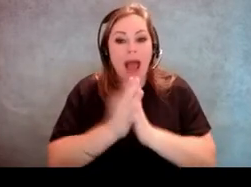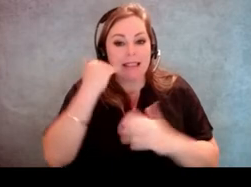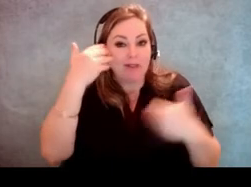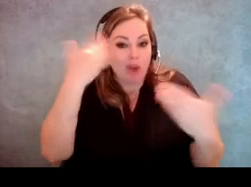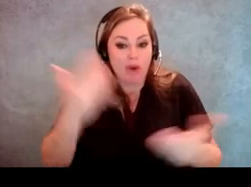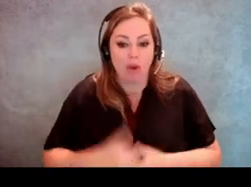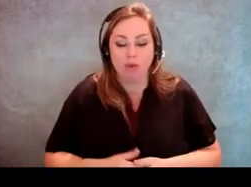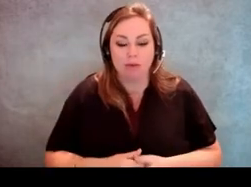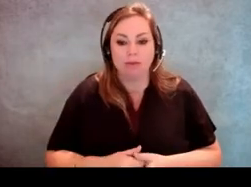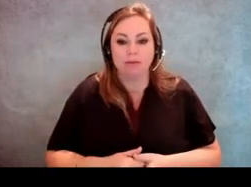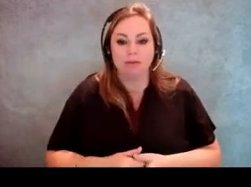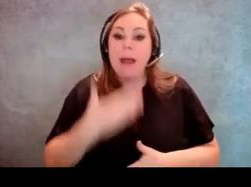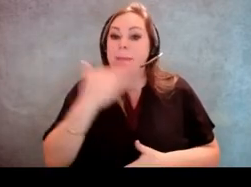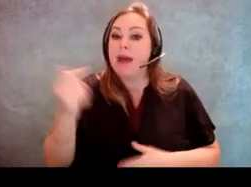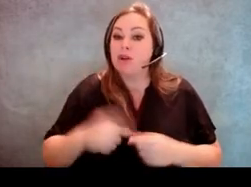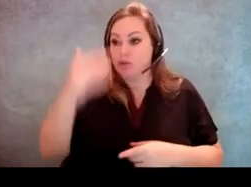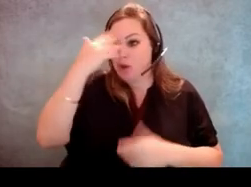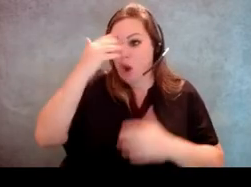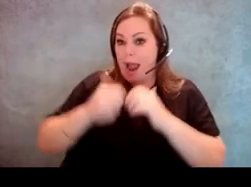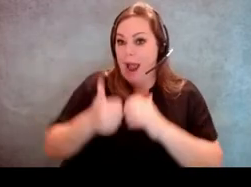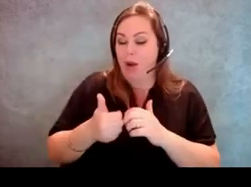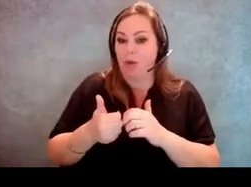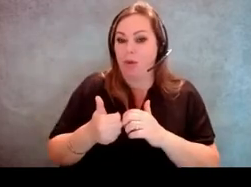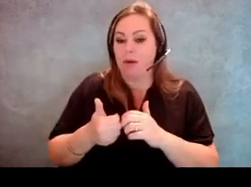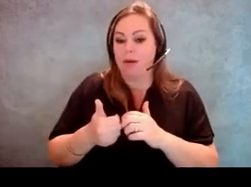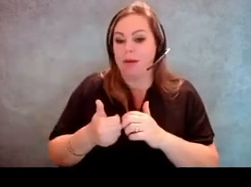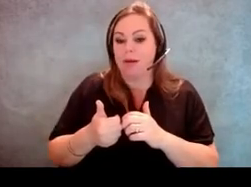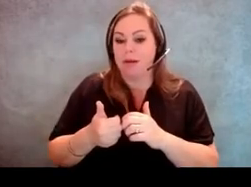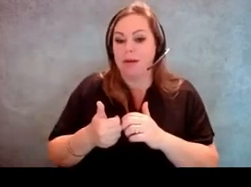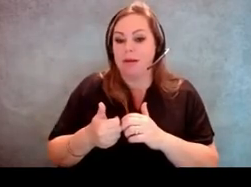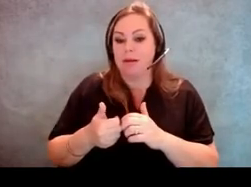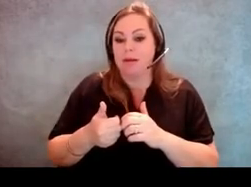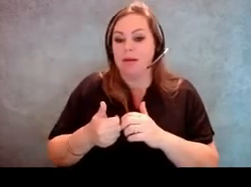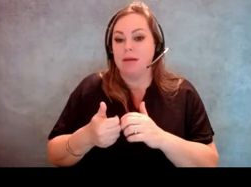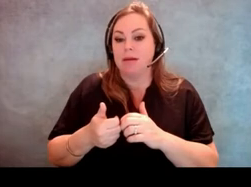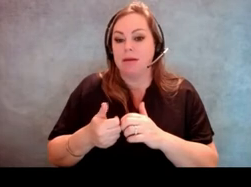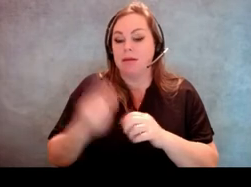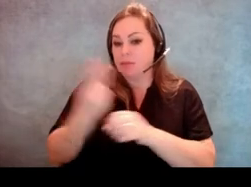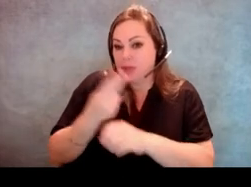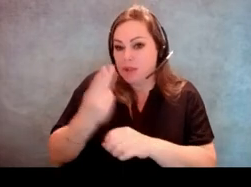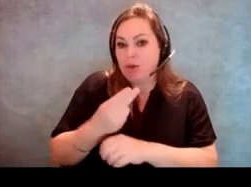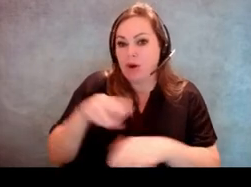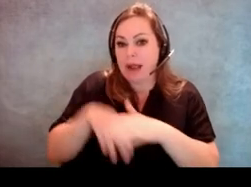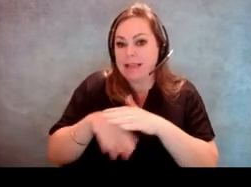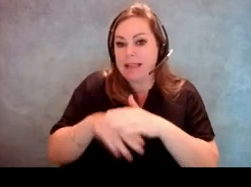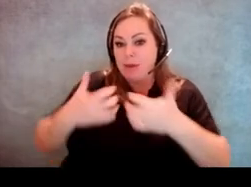It's better to know how to maneuver an accessible voting machine,